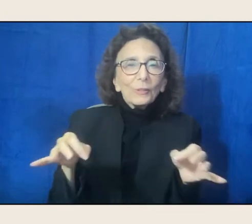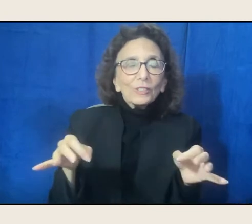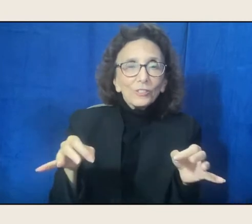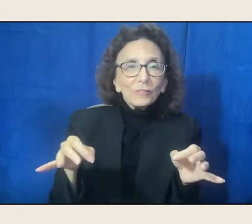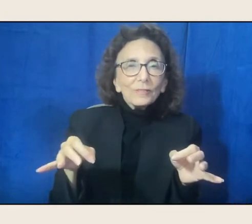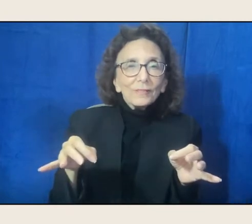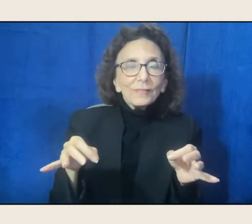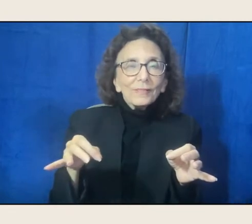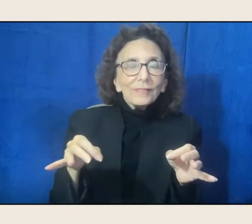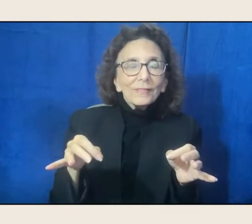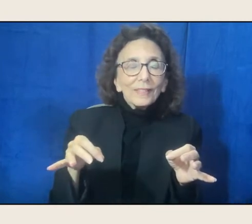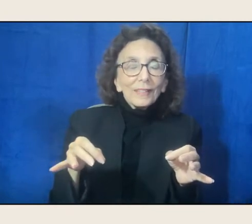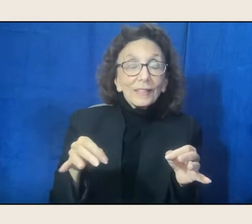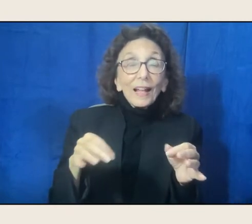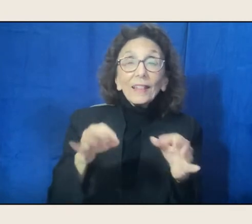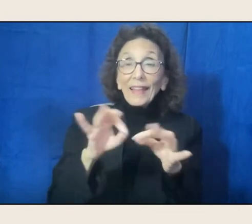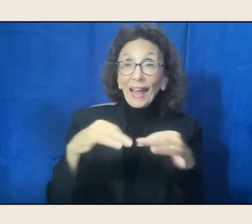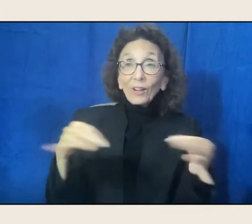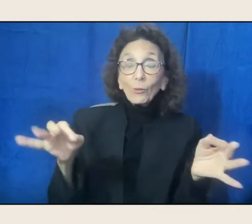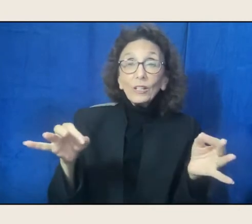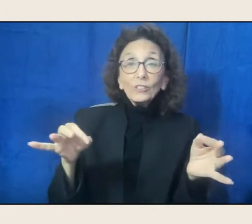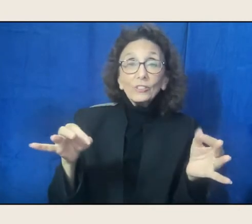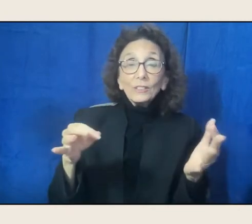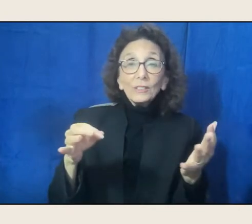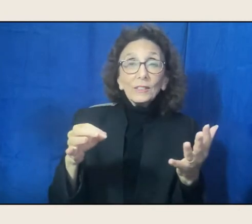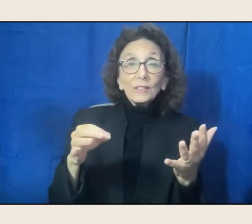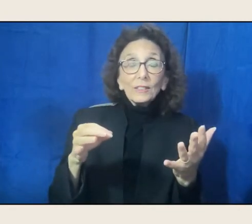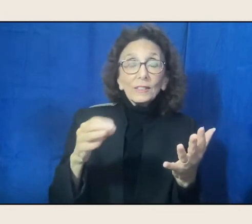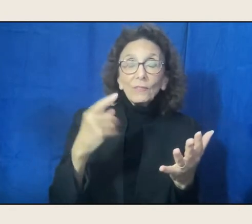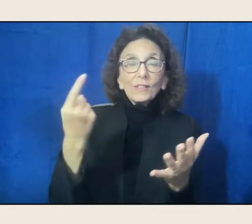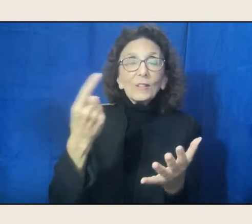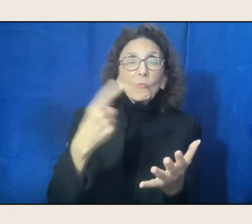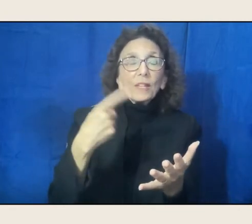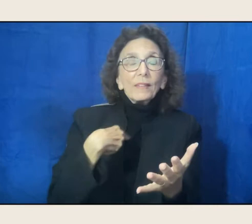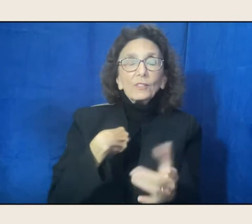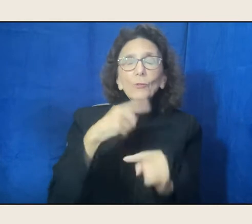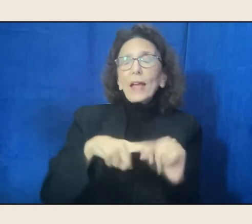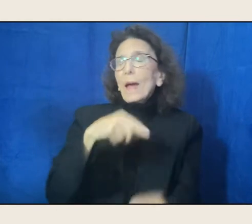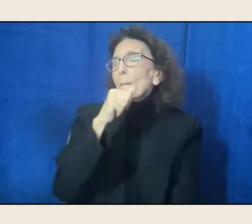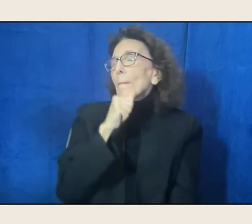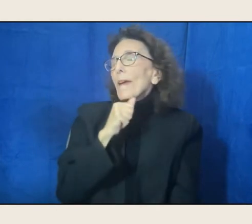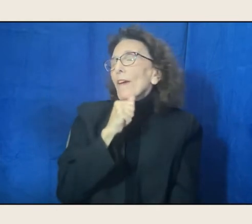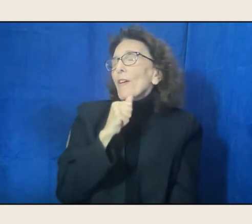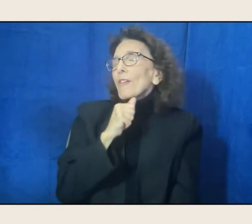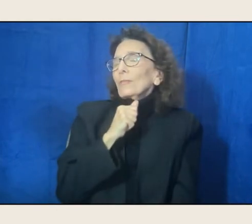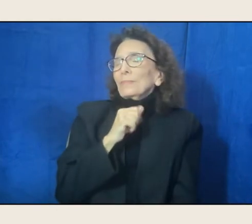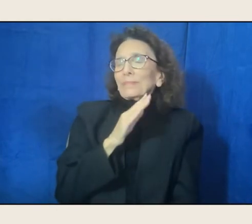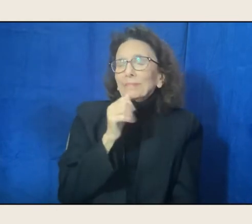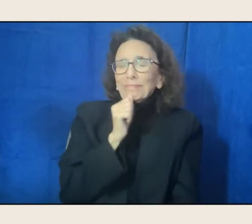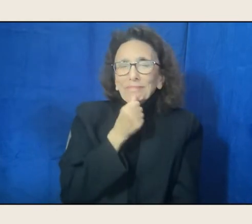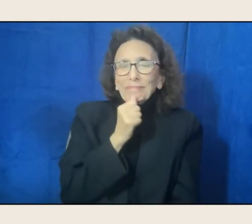that was unbearable, for instance, and at least find a little piece of light,